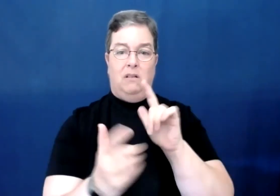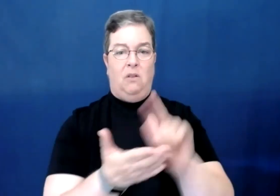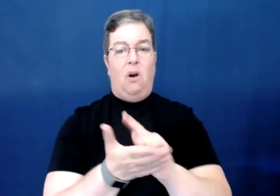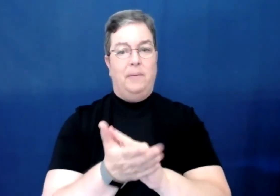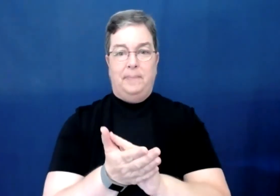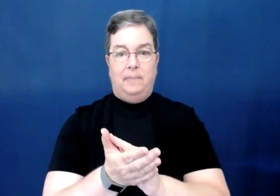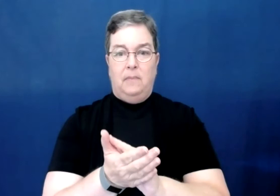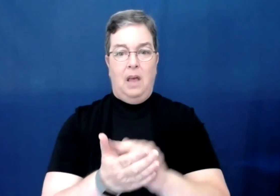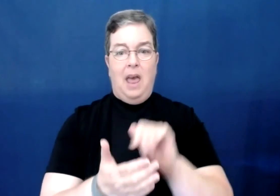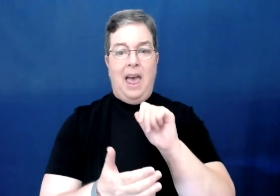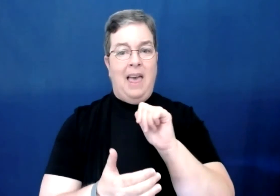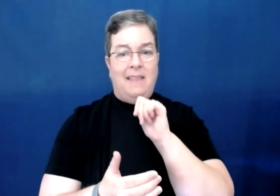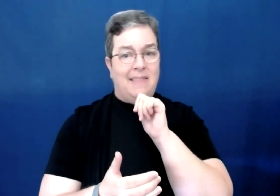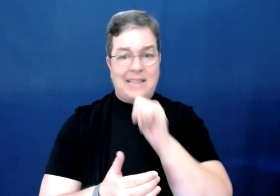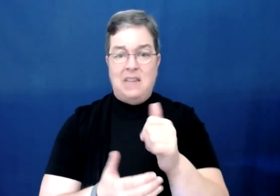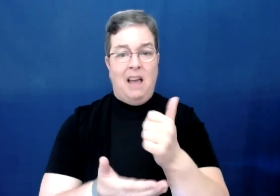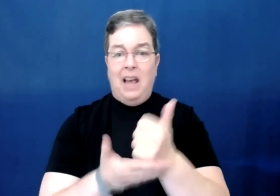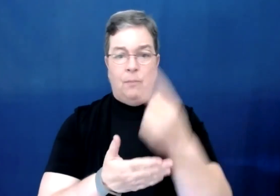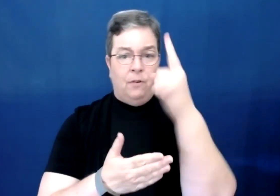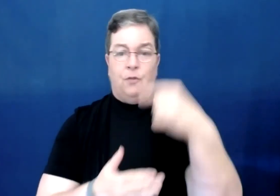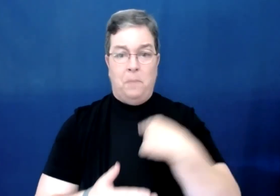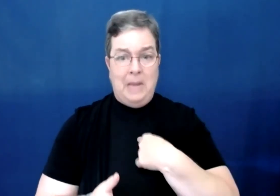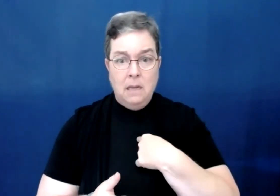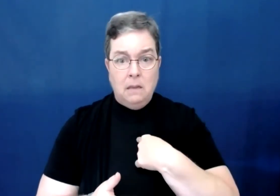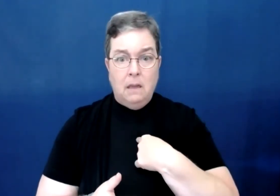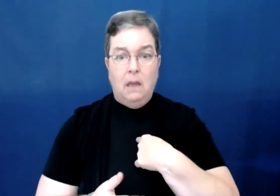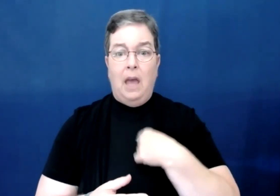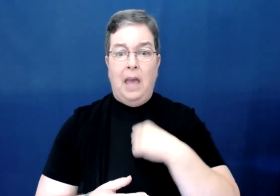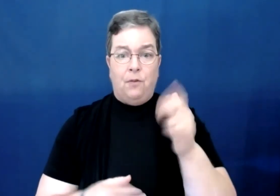law and that's not helpful for me and for other